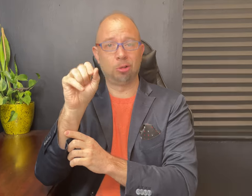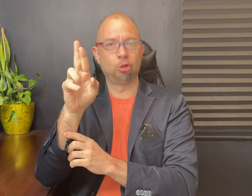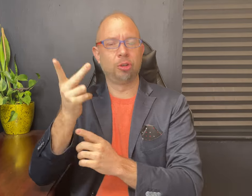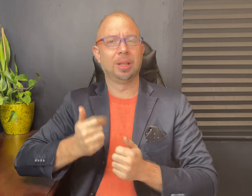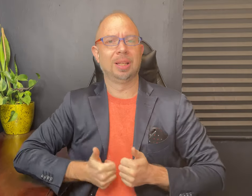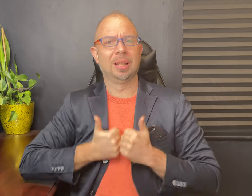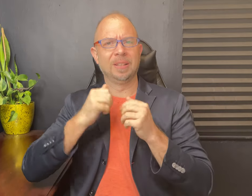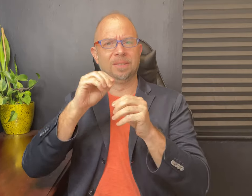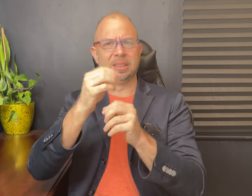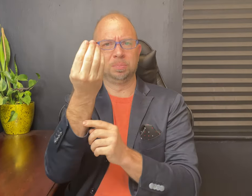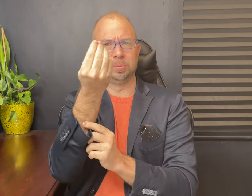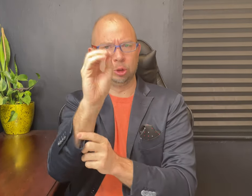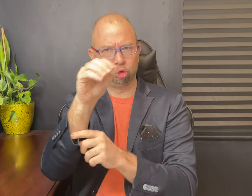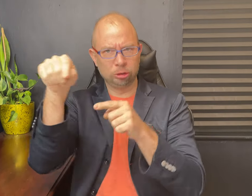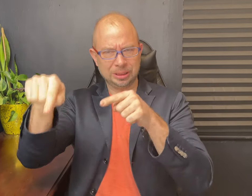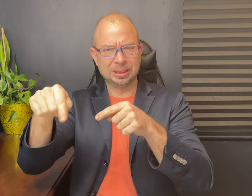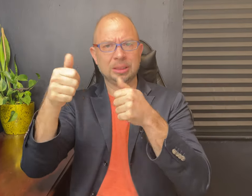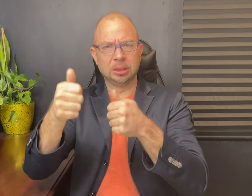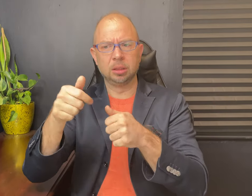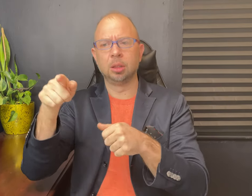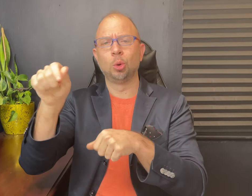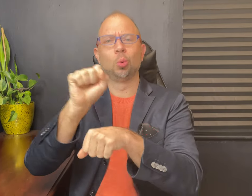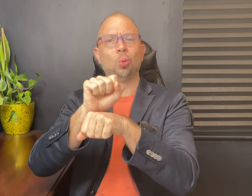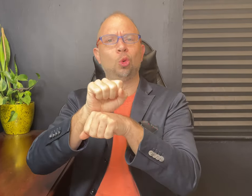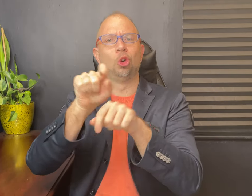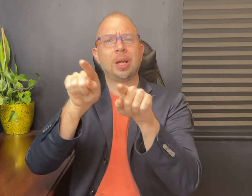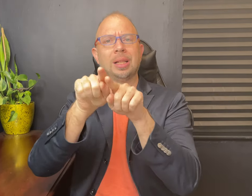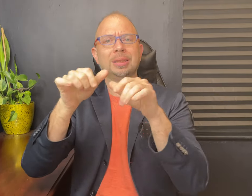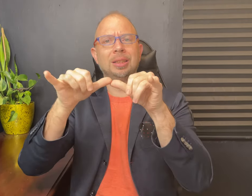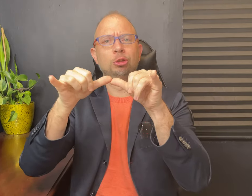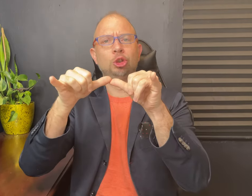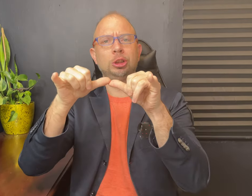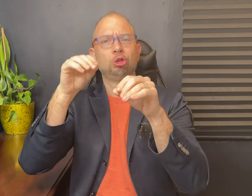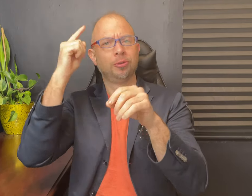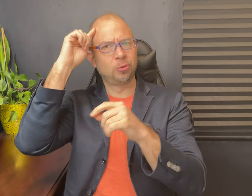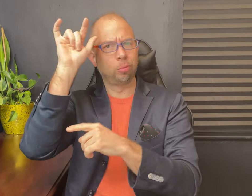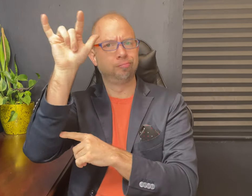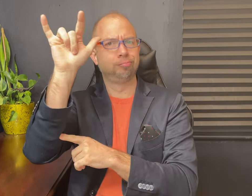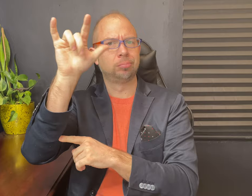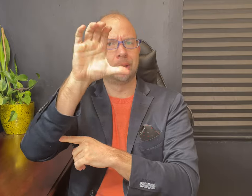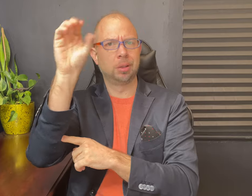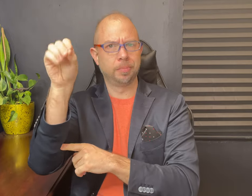wife Sally were living in Missouri, where he worked as an engineer for an aircraft company.